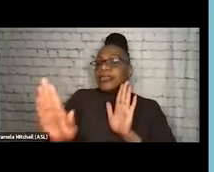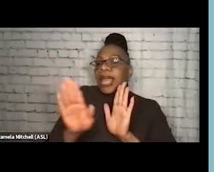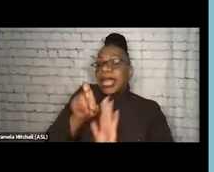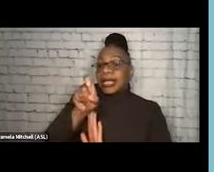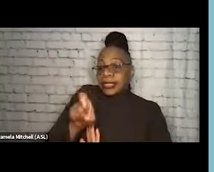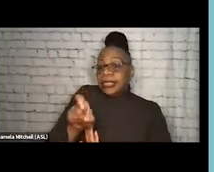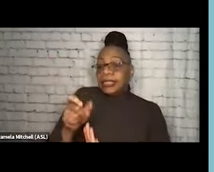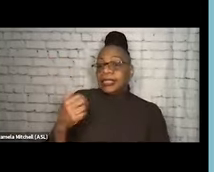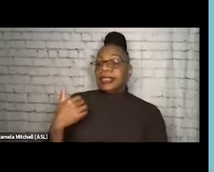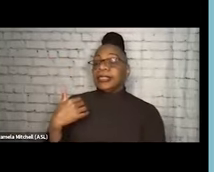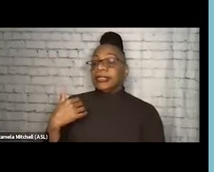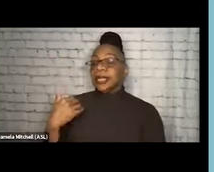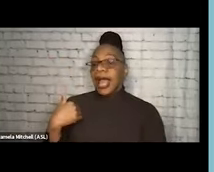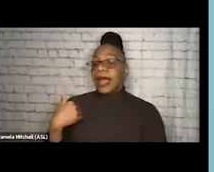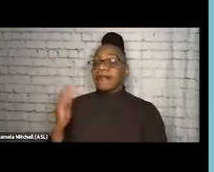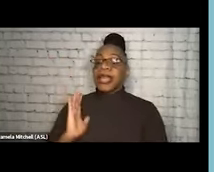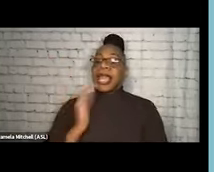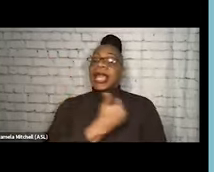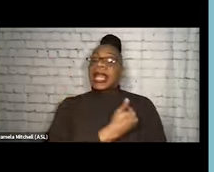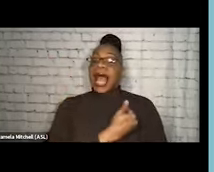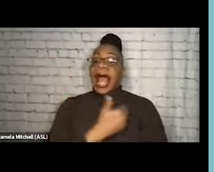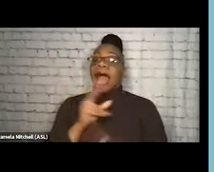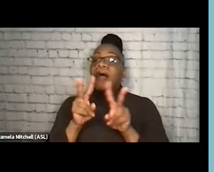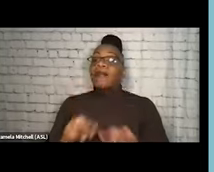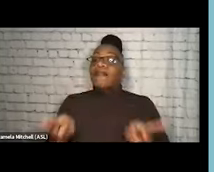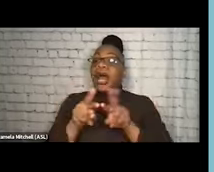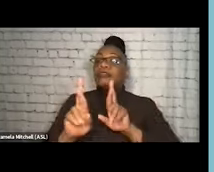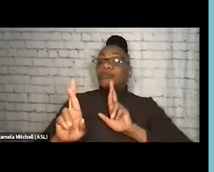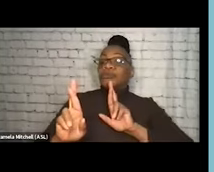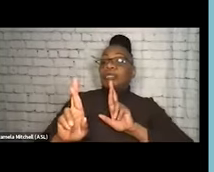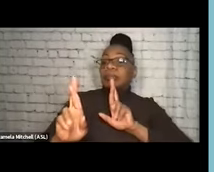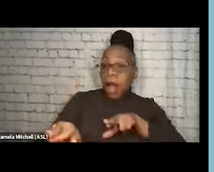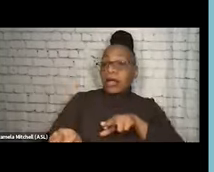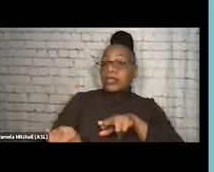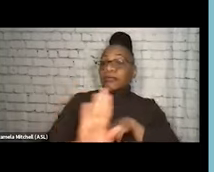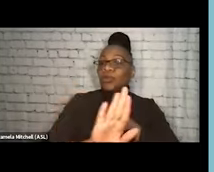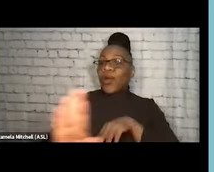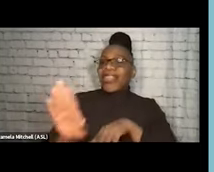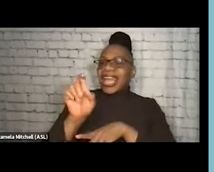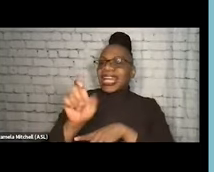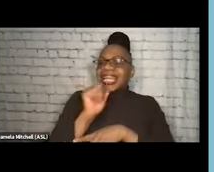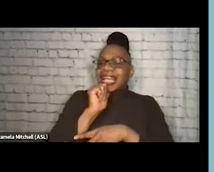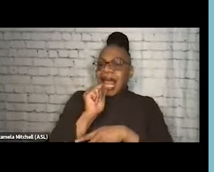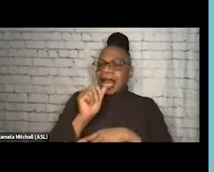and our value is being responsive to that need and not putting a value judgment on what they state.